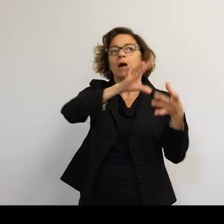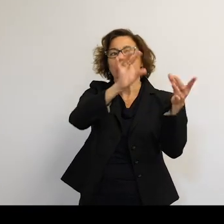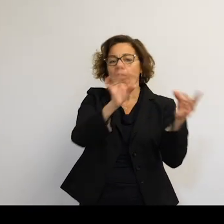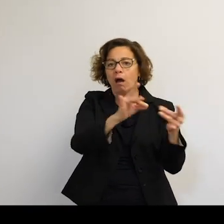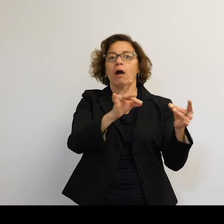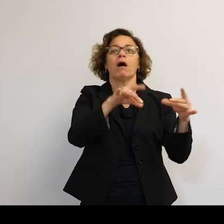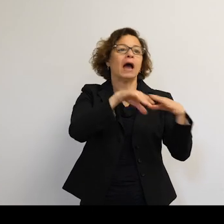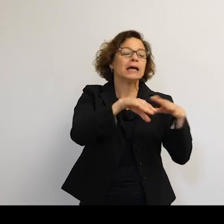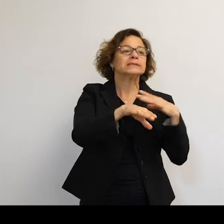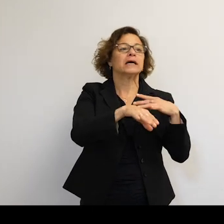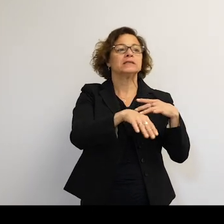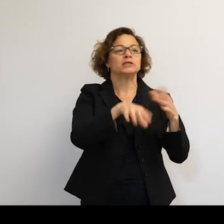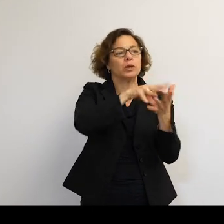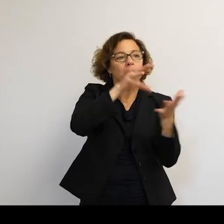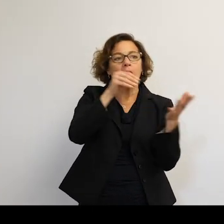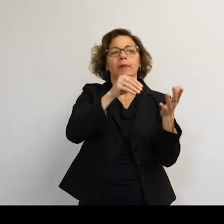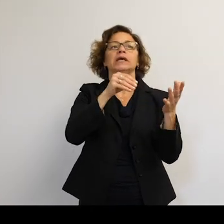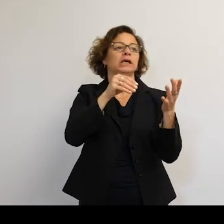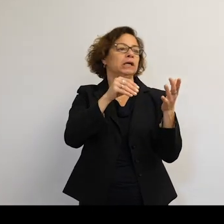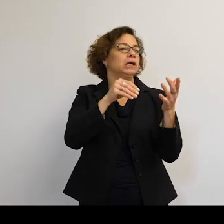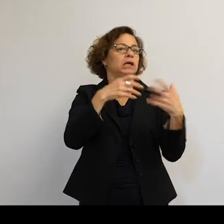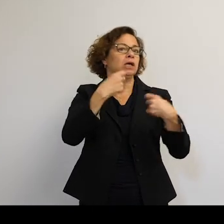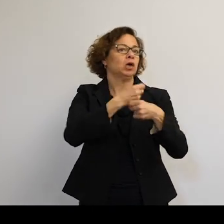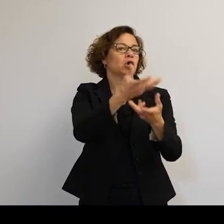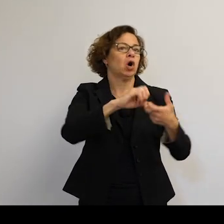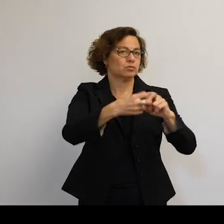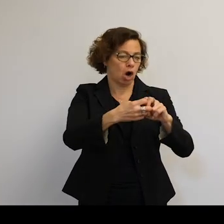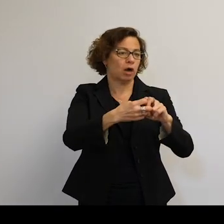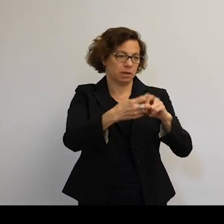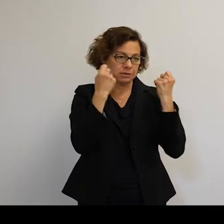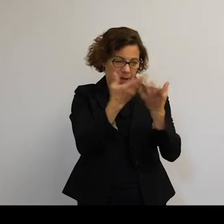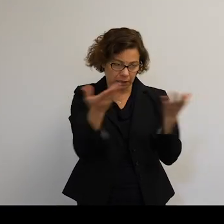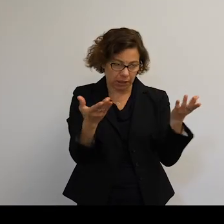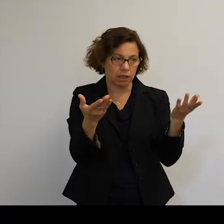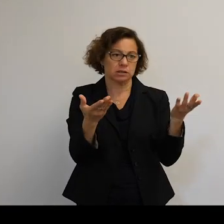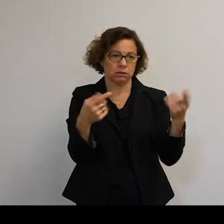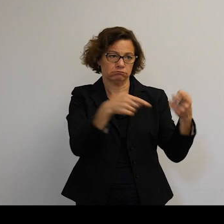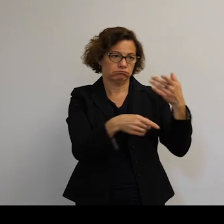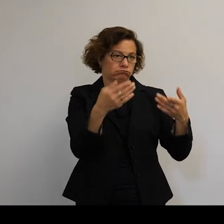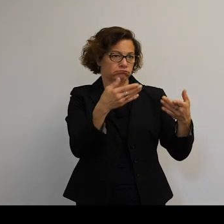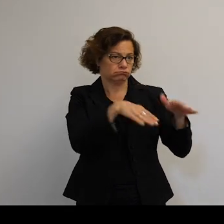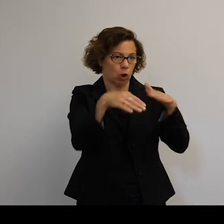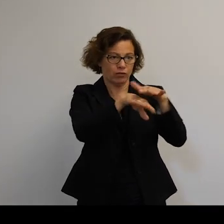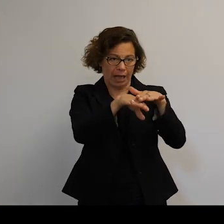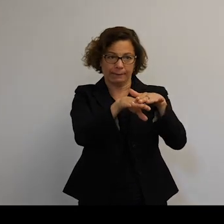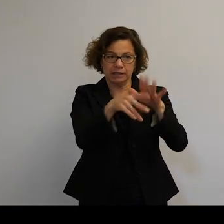You can destroy things. You can create all sorts of problems. So all of these things have dual use.